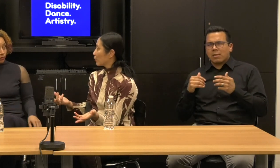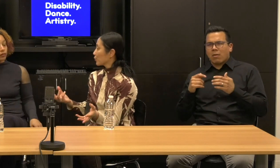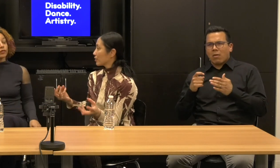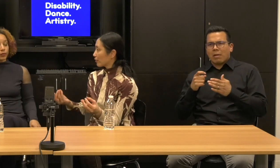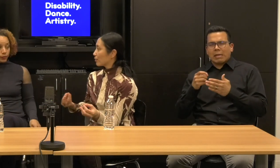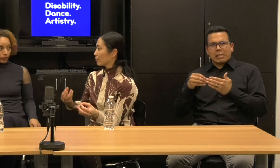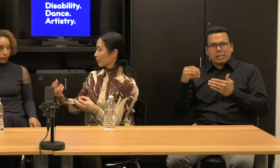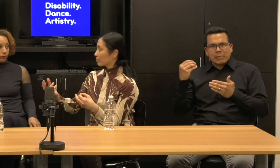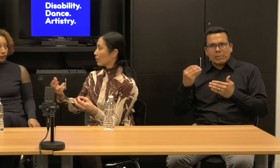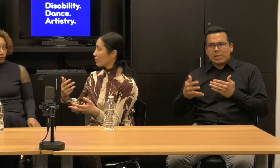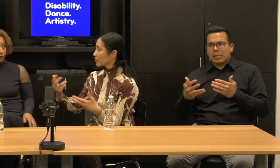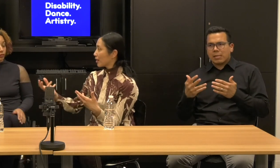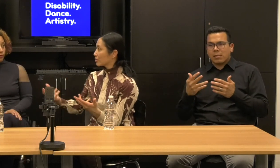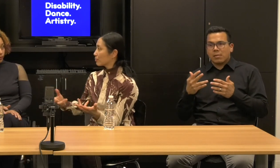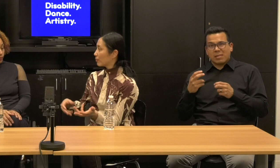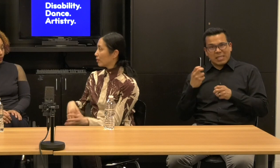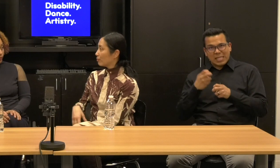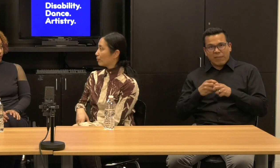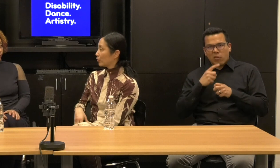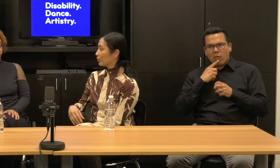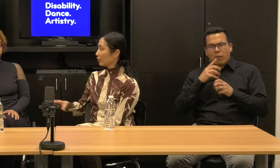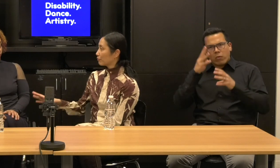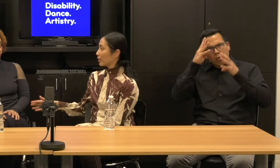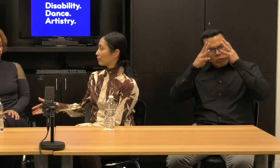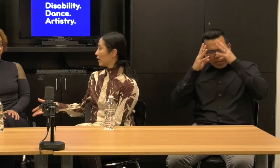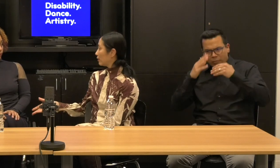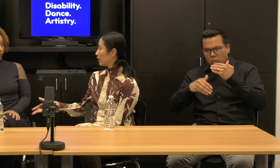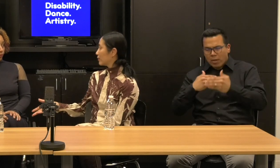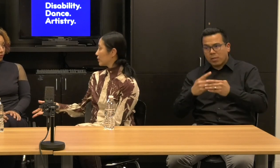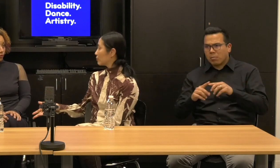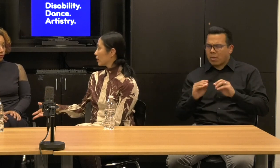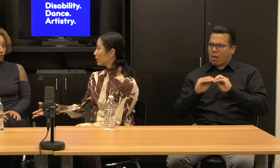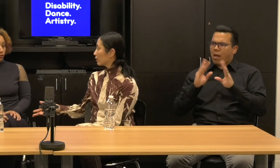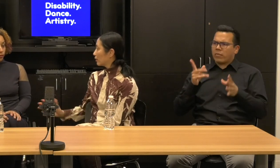and also difficult for the process. But you're not afraid of anything it seems like.